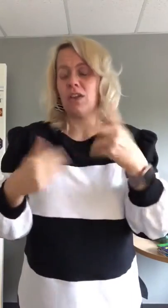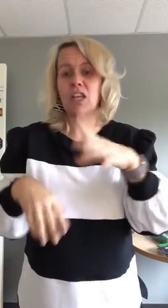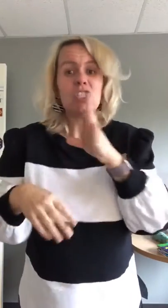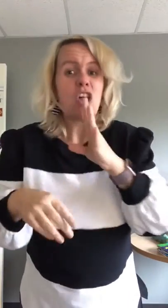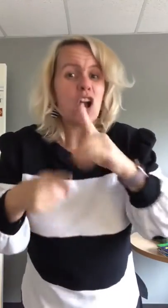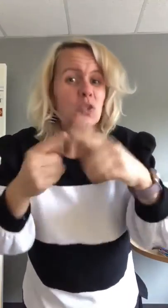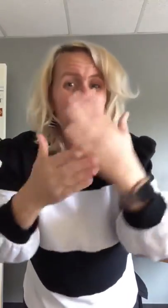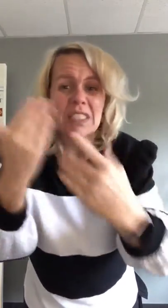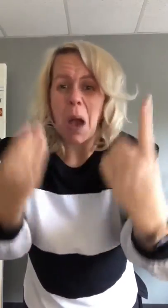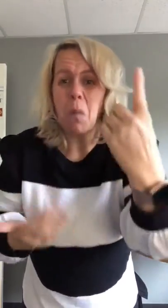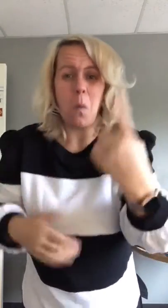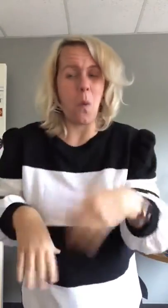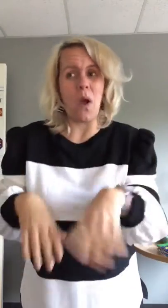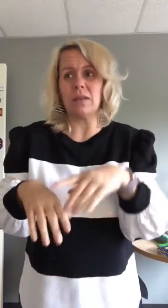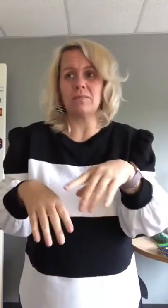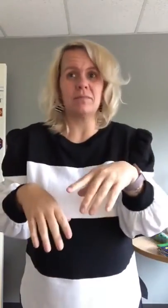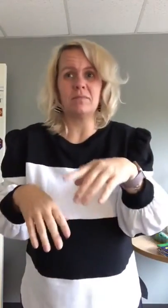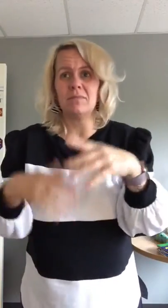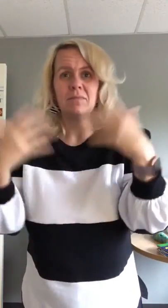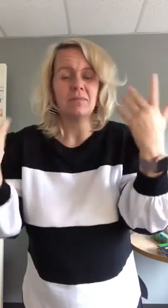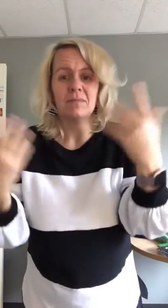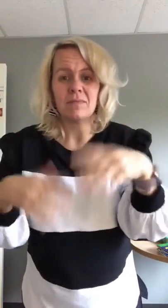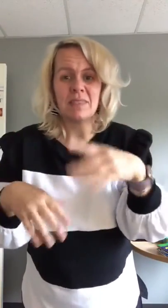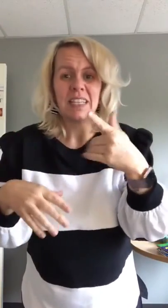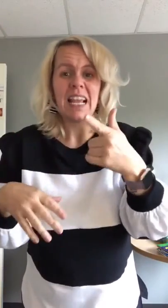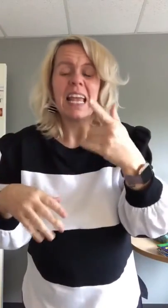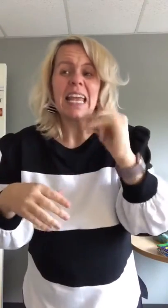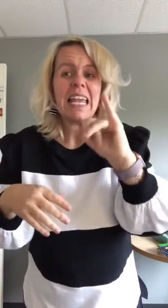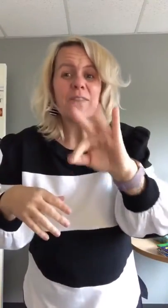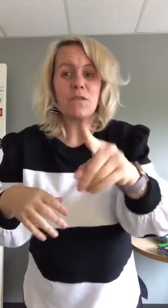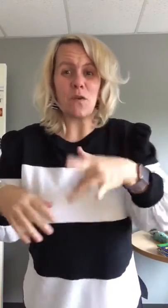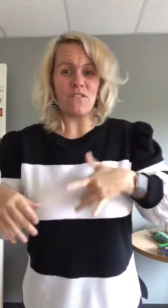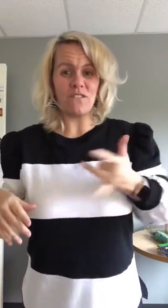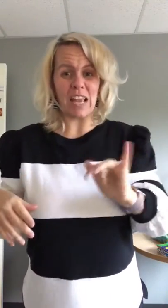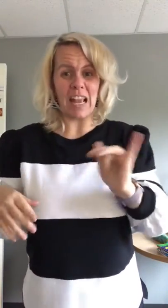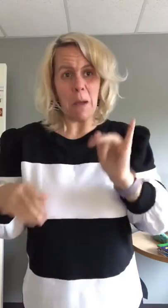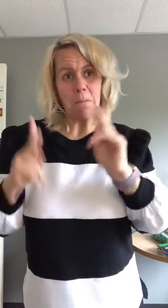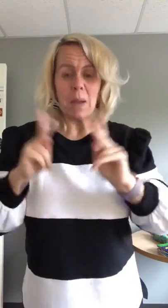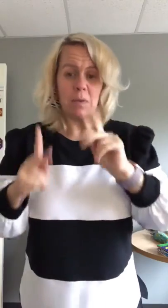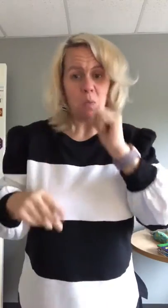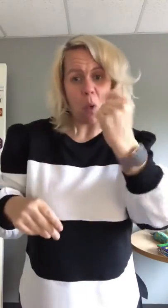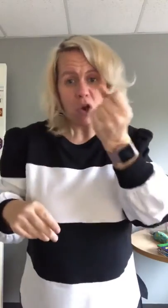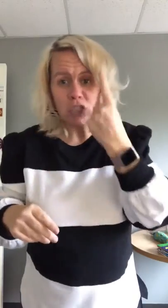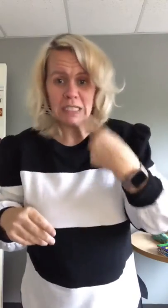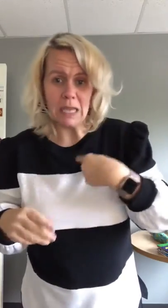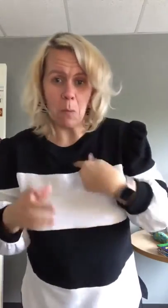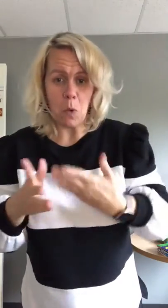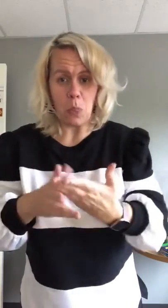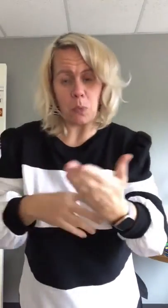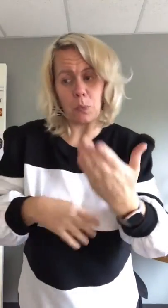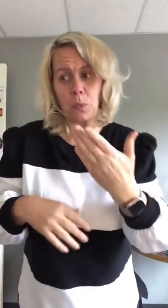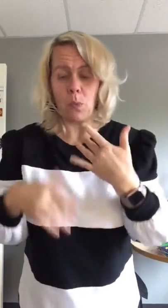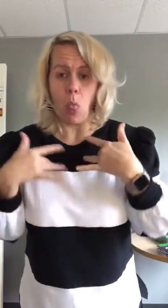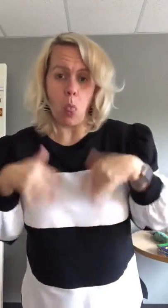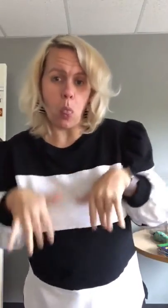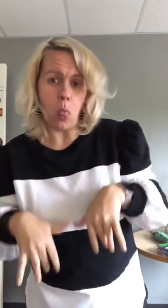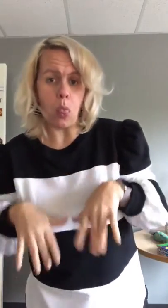Talk to someone. If you're feeling that they won't understand what you're going through with depression,